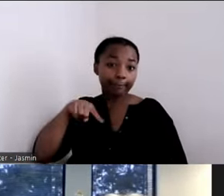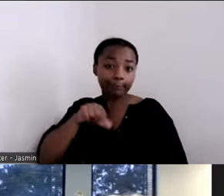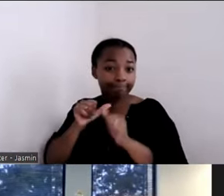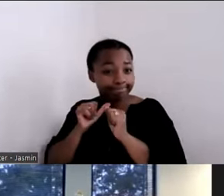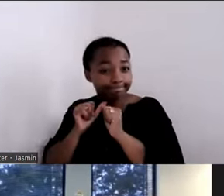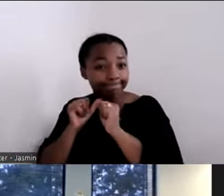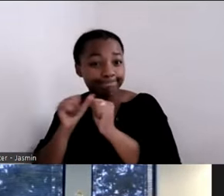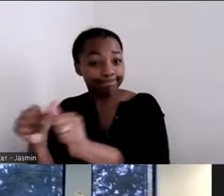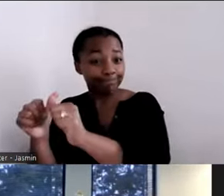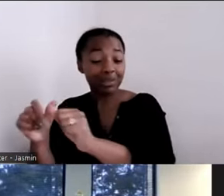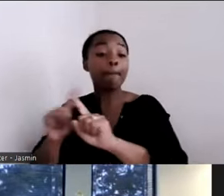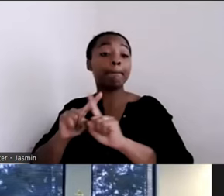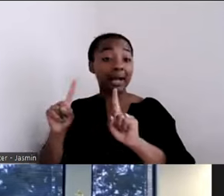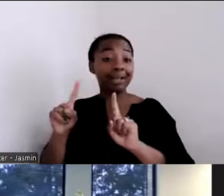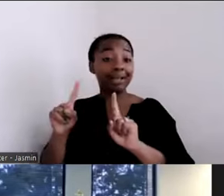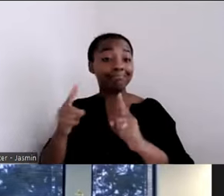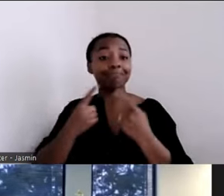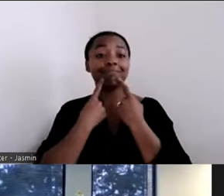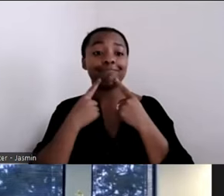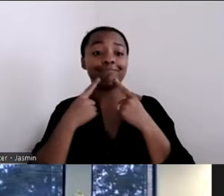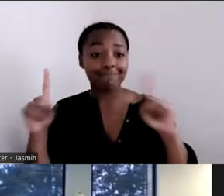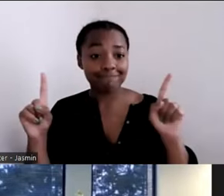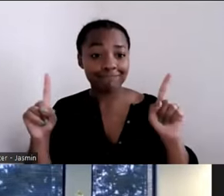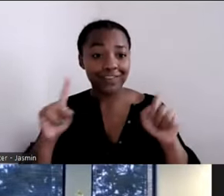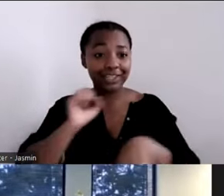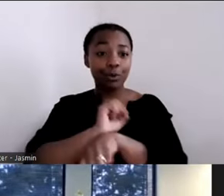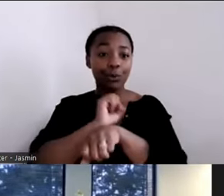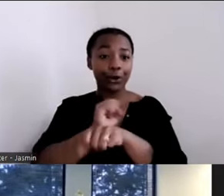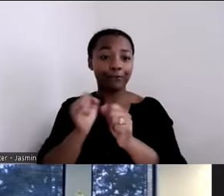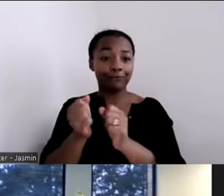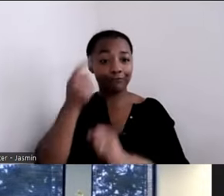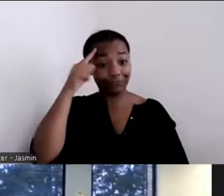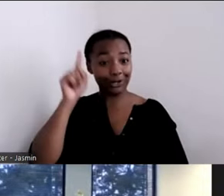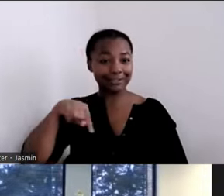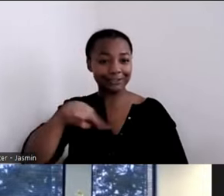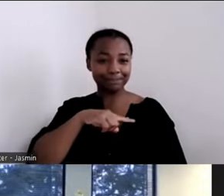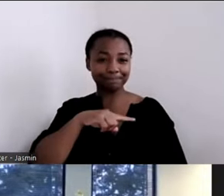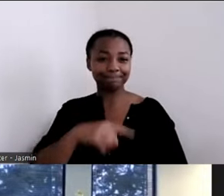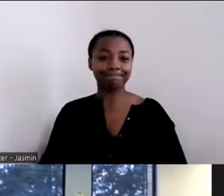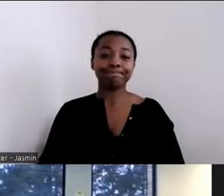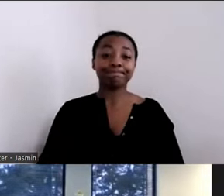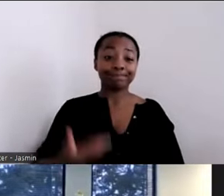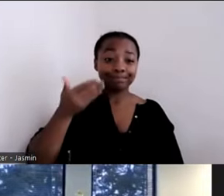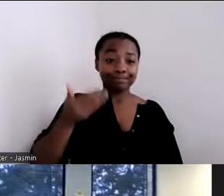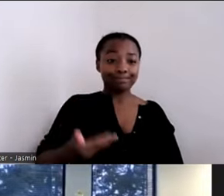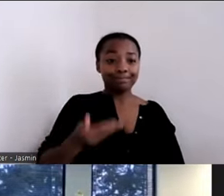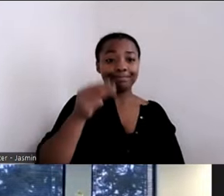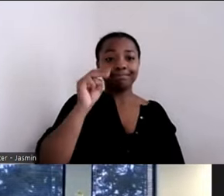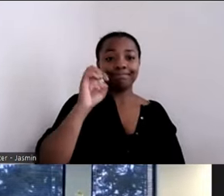To add what Ann was saying, the state of North Carolina has